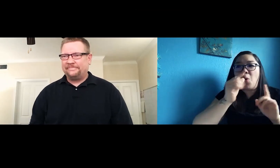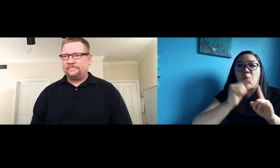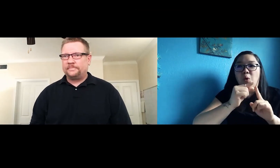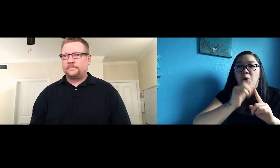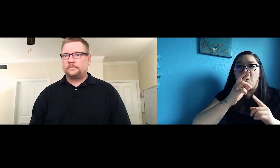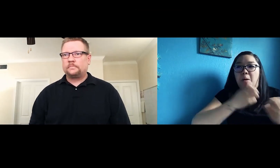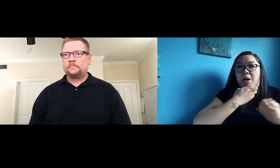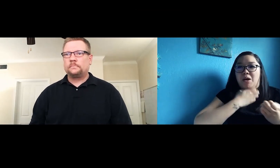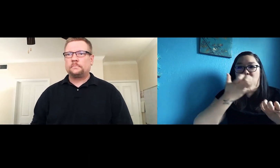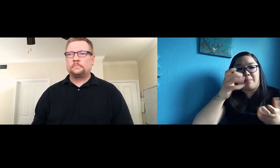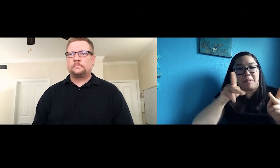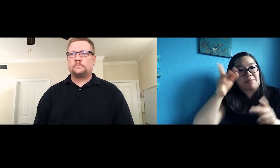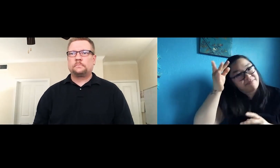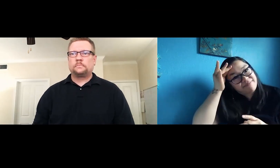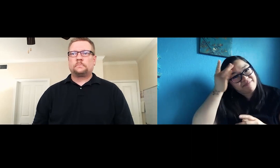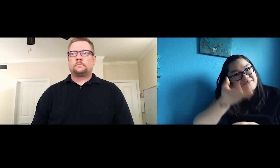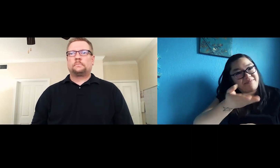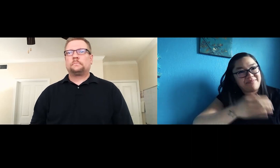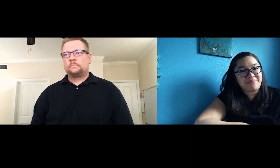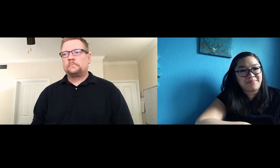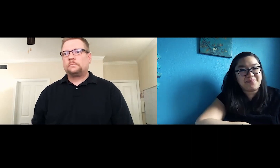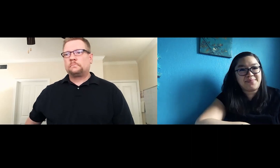What word or emotion would you want people to remember you by?